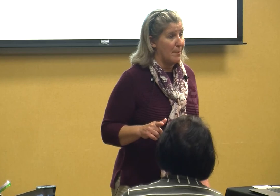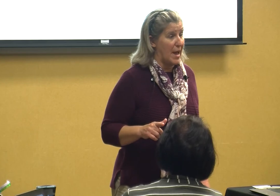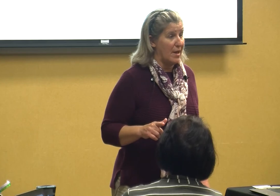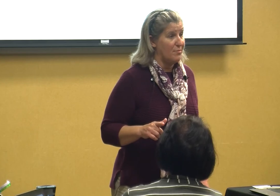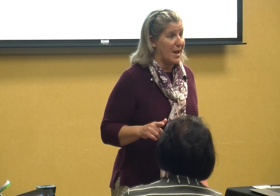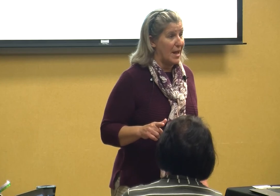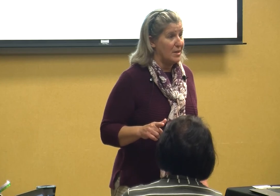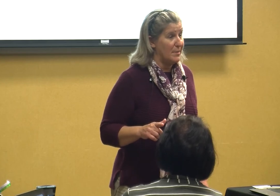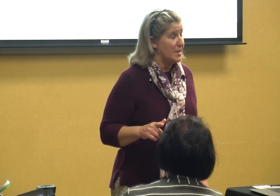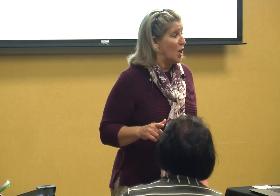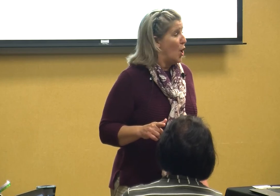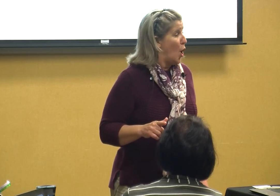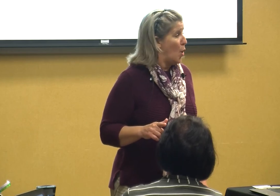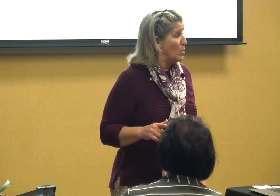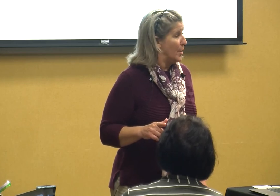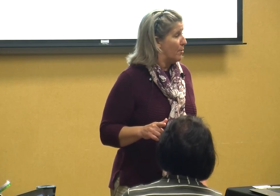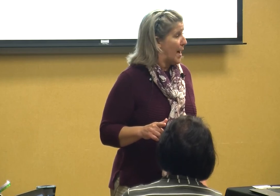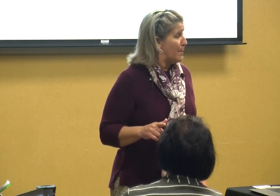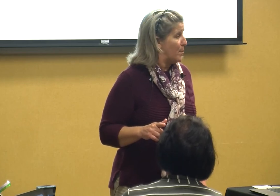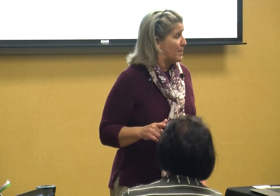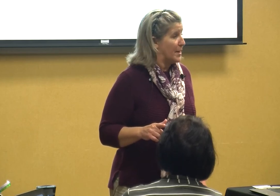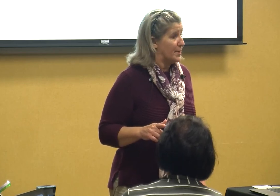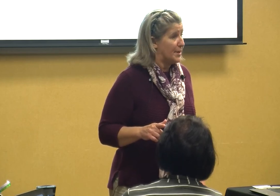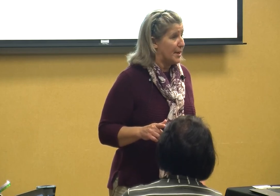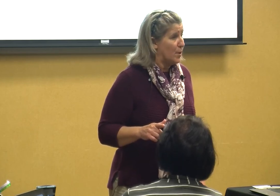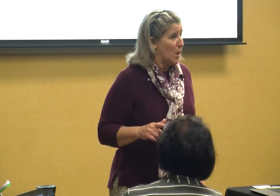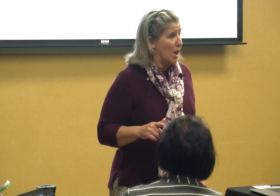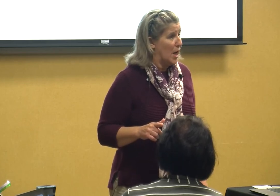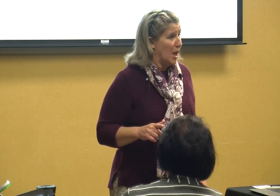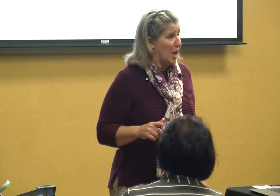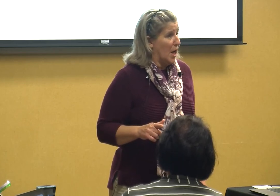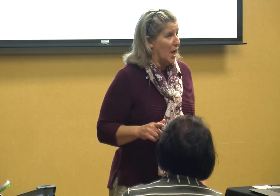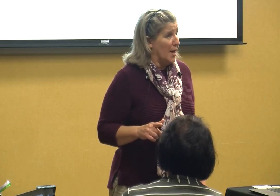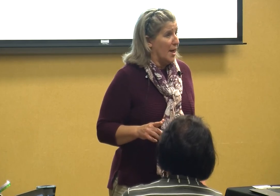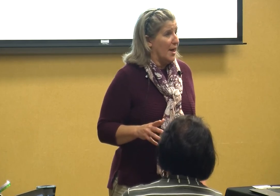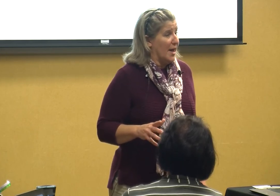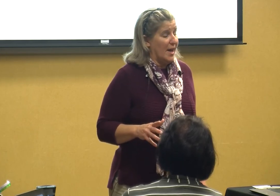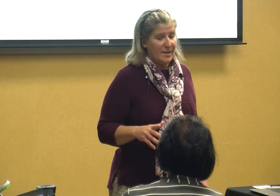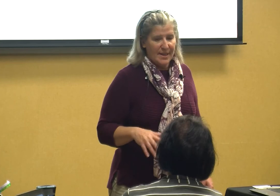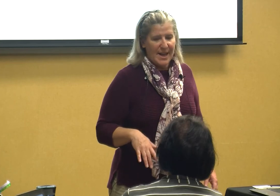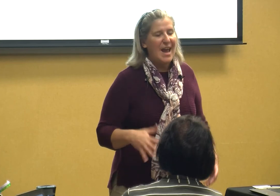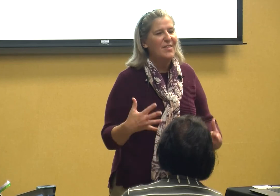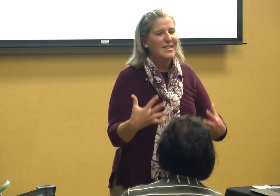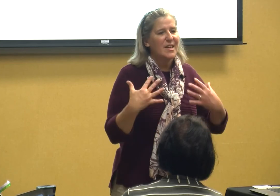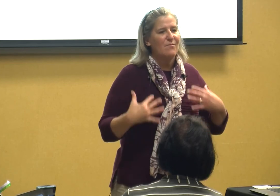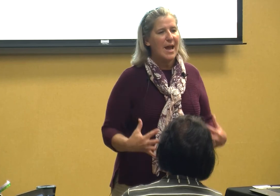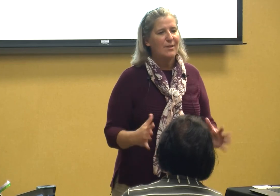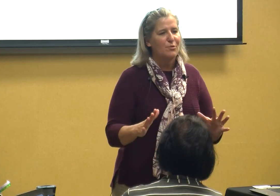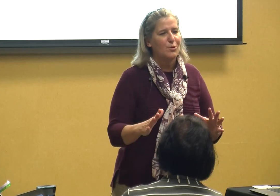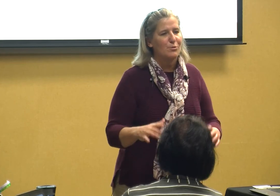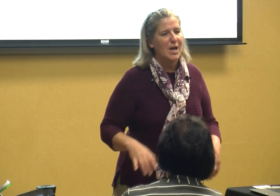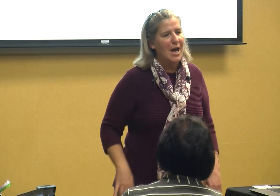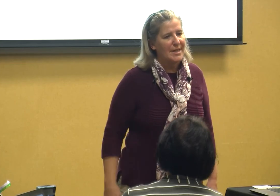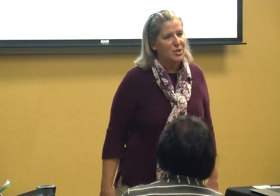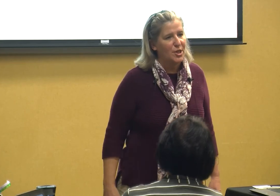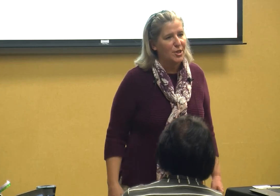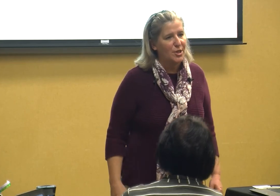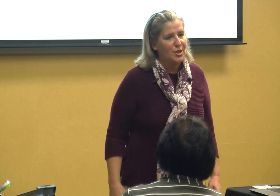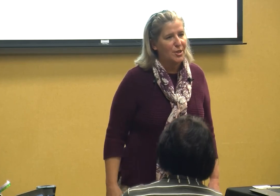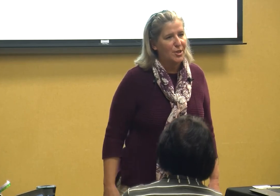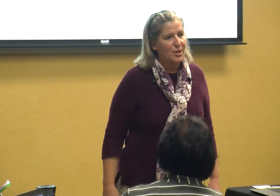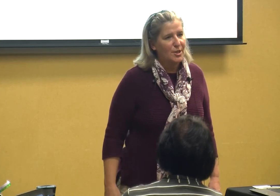out of my element holy crap what am I going to do and that's conveyed through your touch and